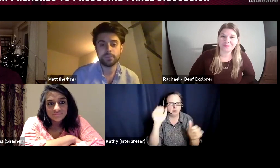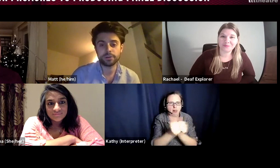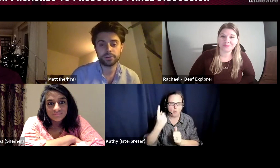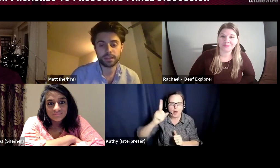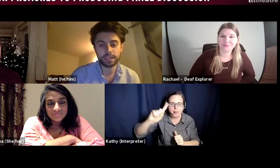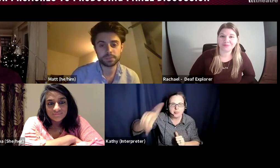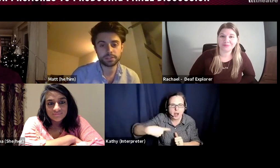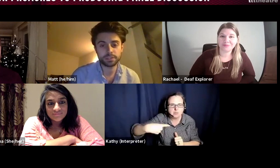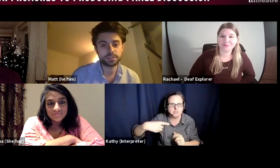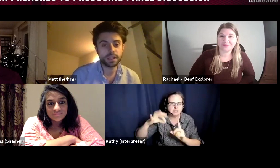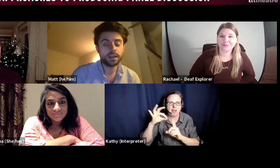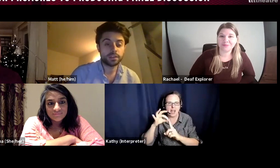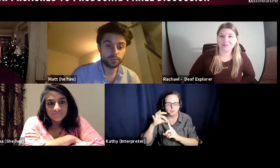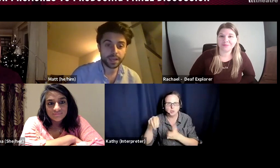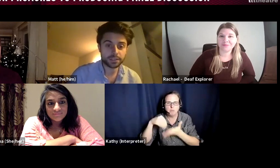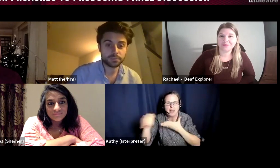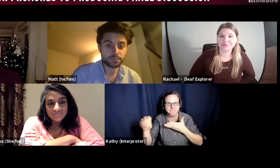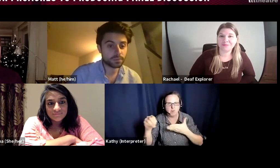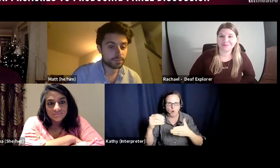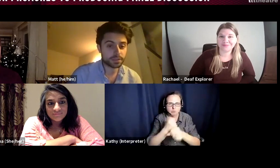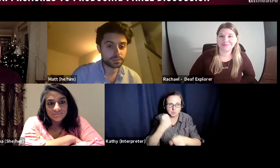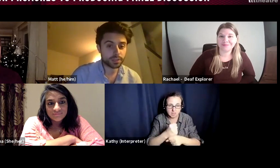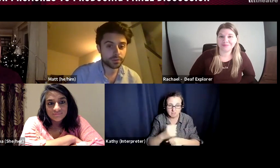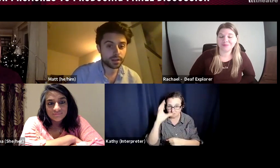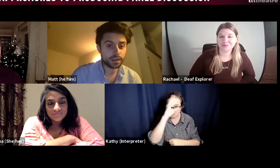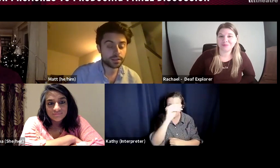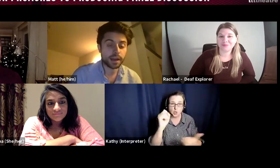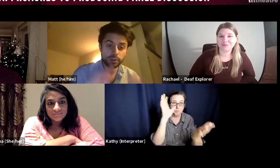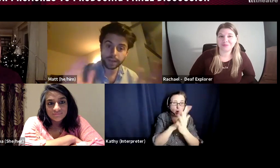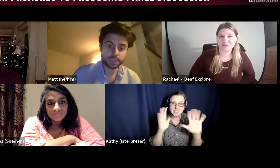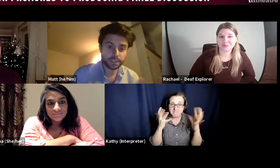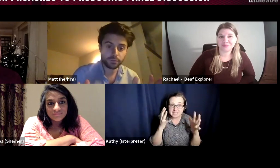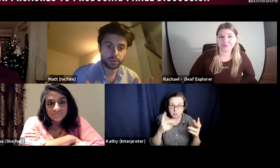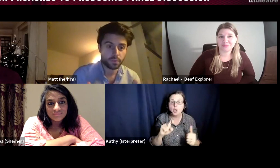on the UK Theatre producers you'll get applicants pretty quickly. You will have to sift through and